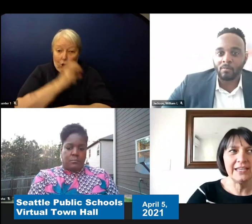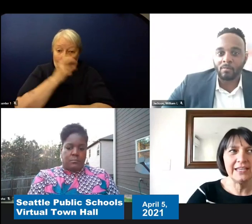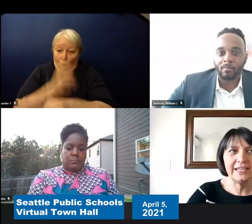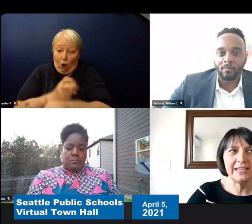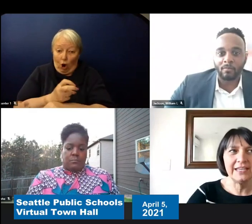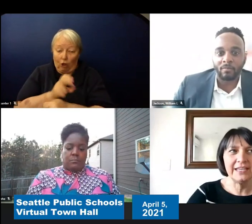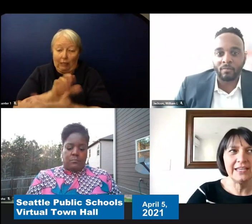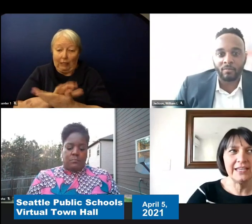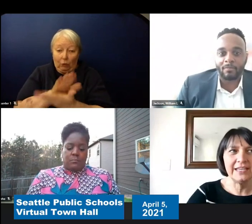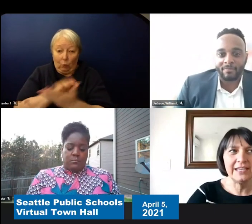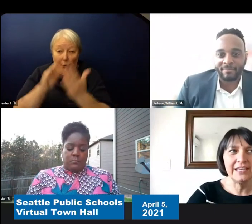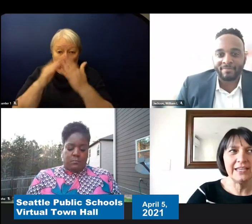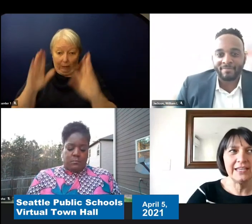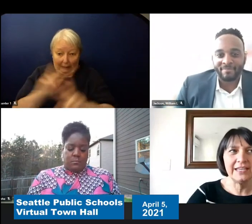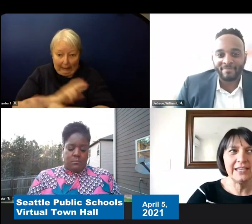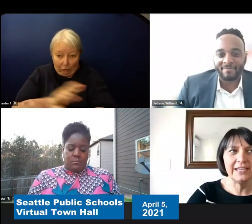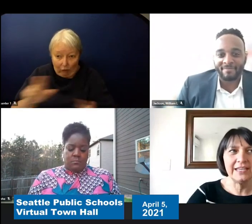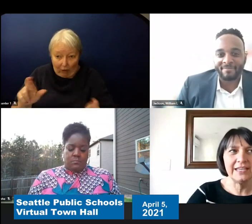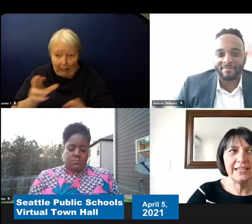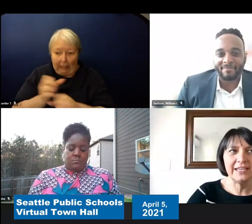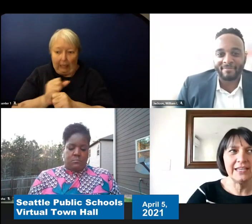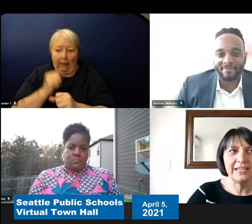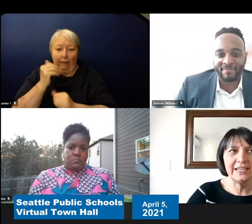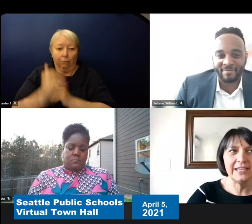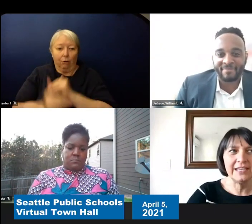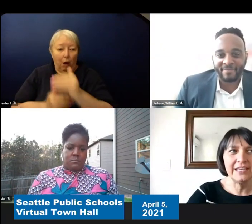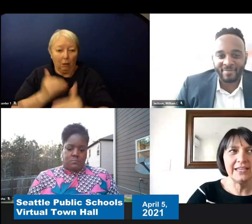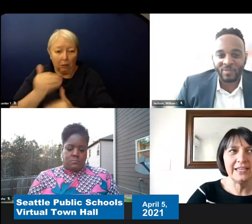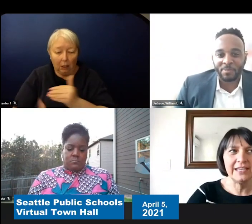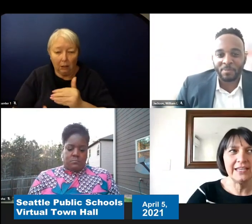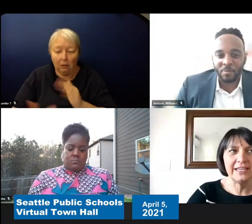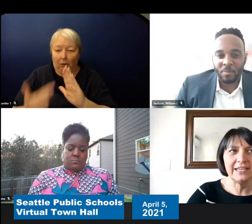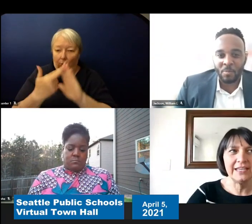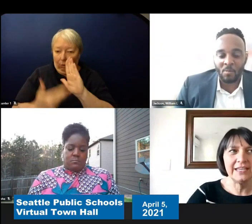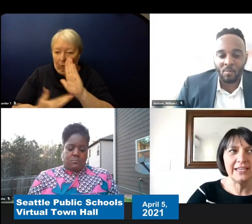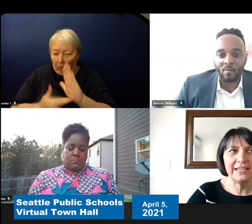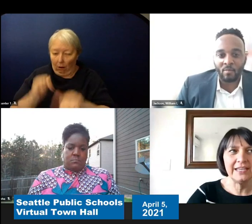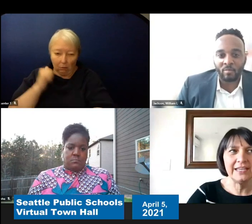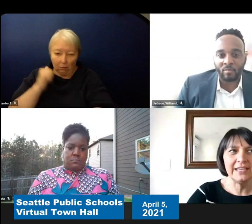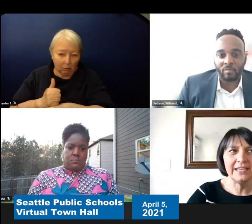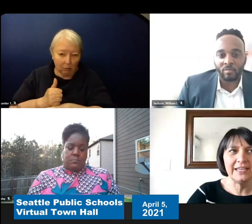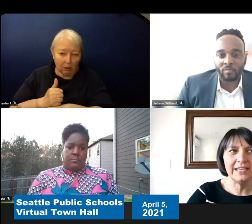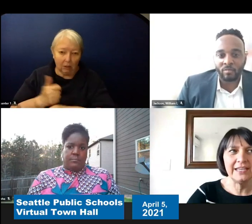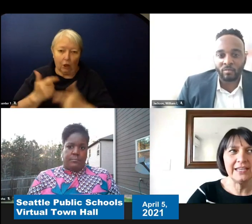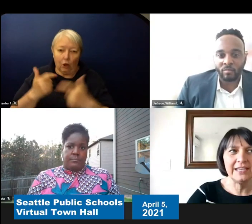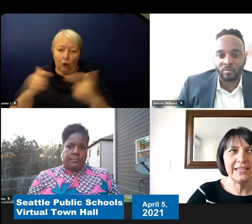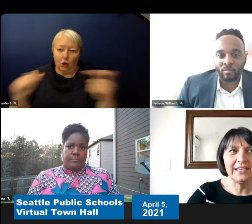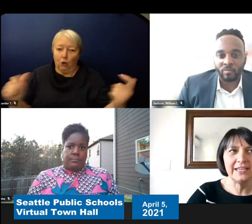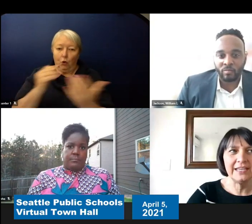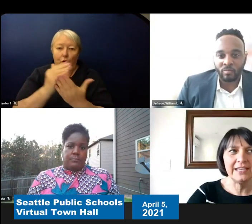all the processes and protocols in place has been a huge lift. And so we're all looking forward to seeing our